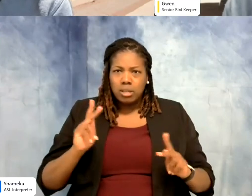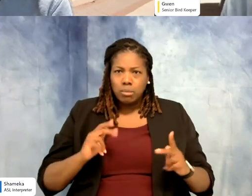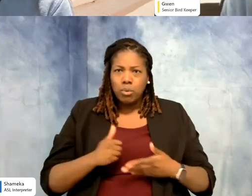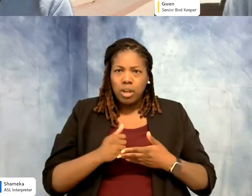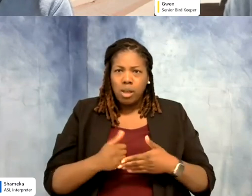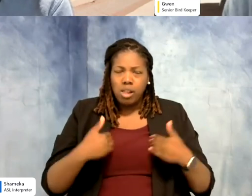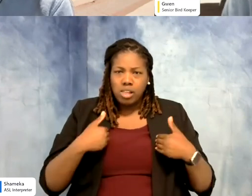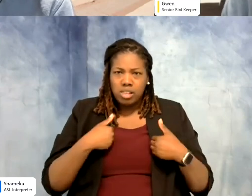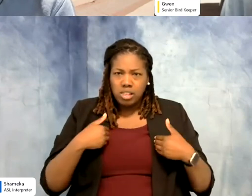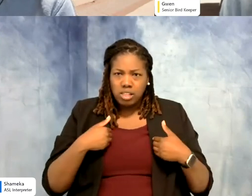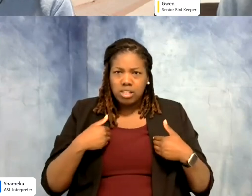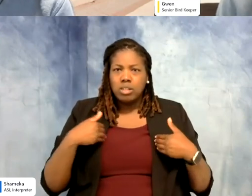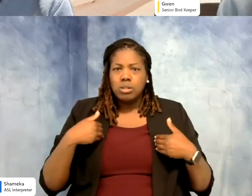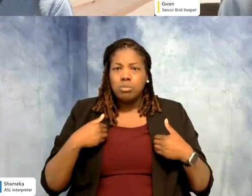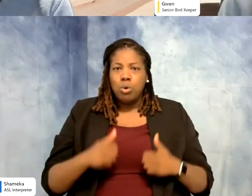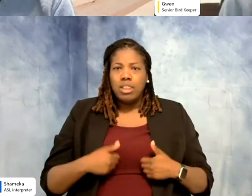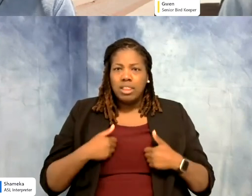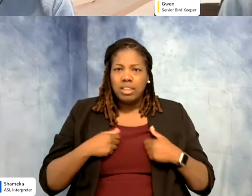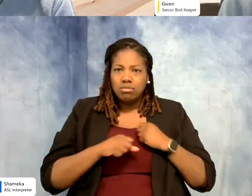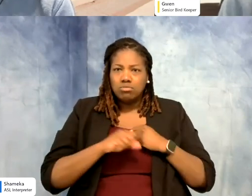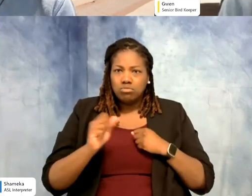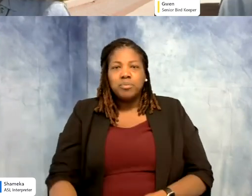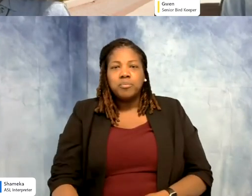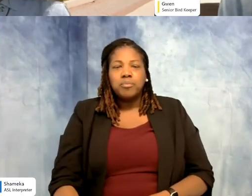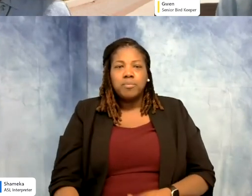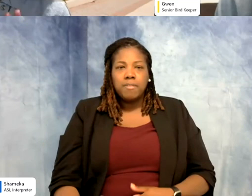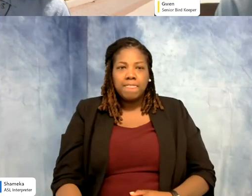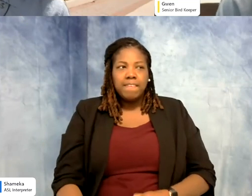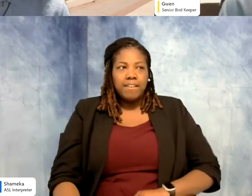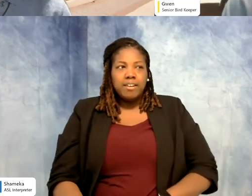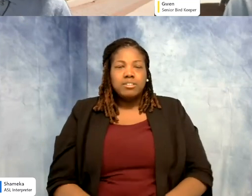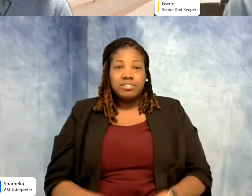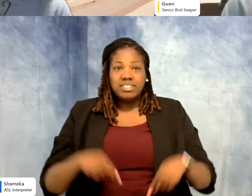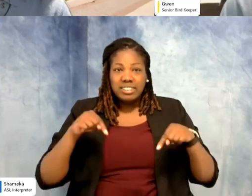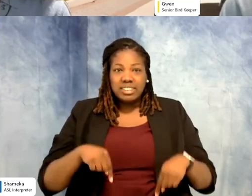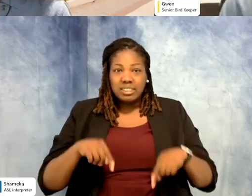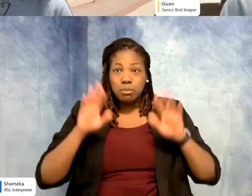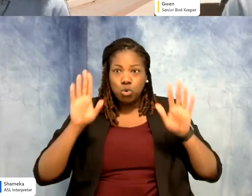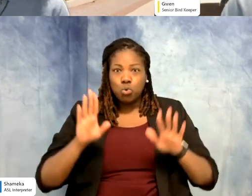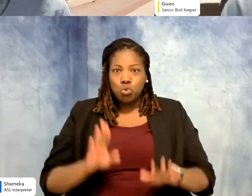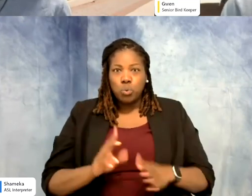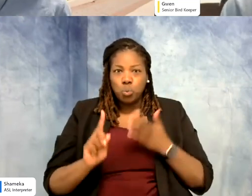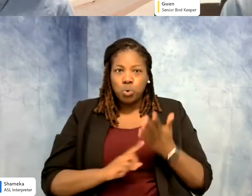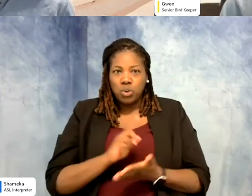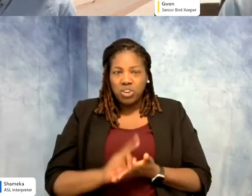people and bring diversity to the park. Yeah. >>Shellie: This has been incredible. I can't express enough